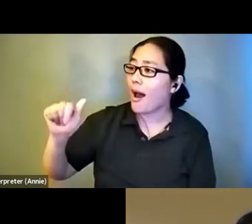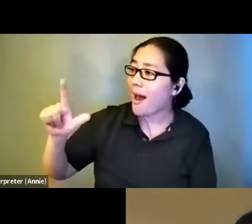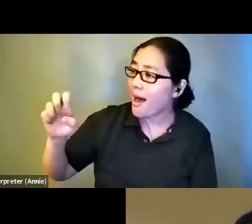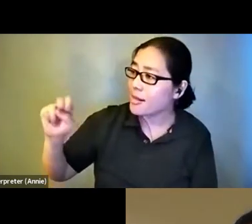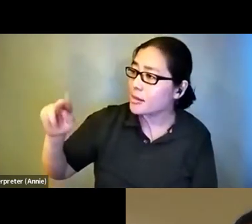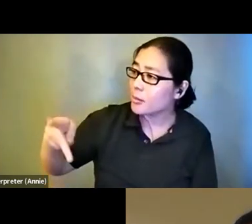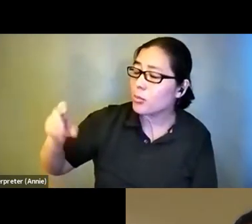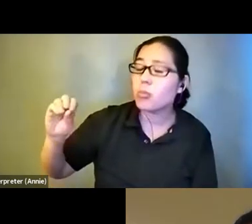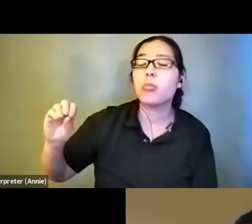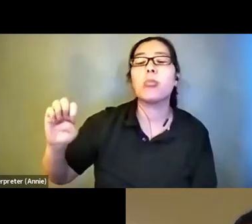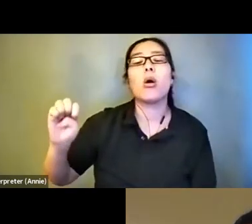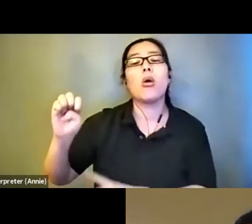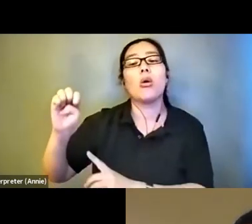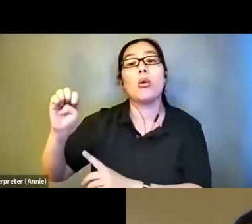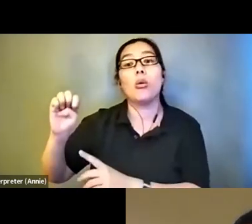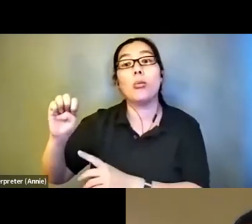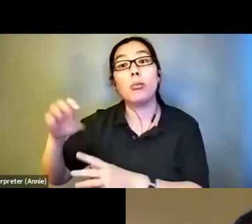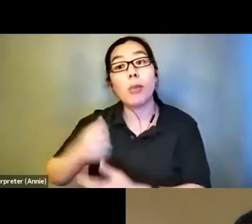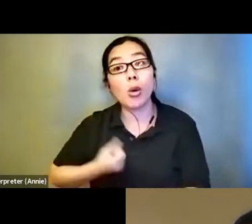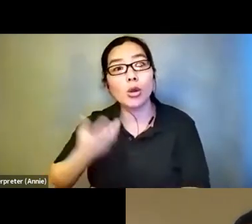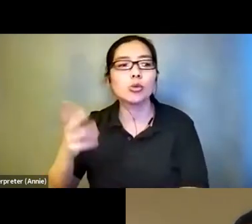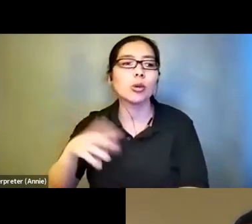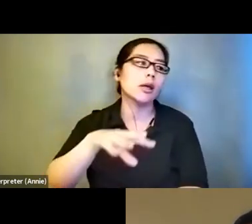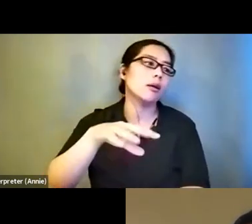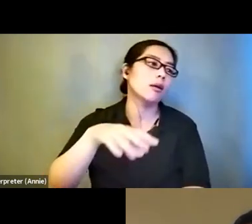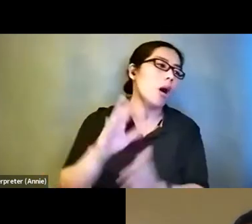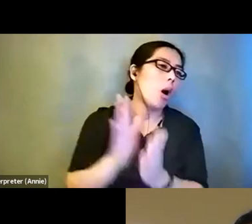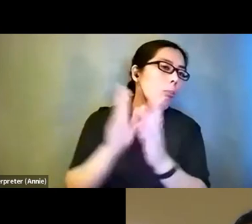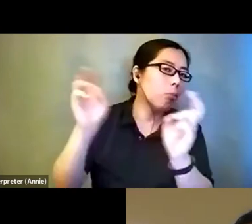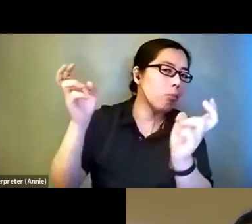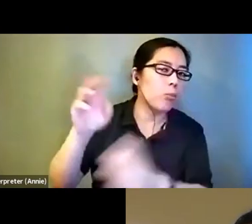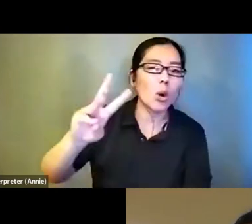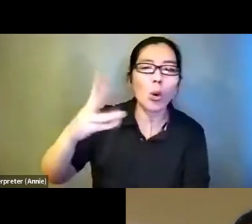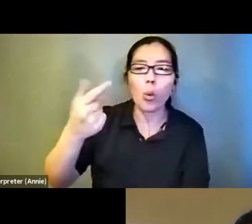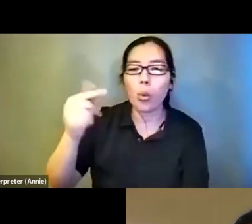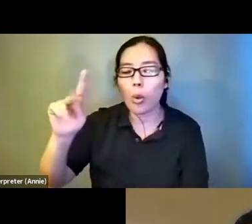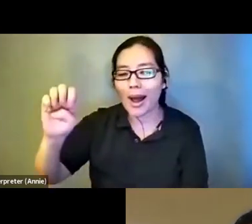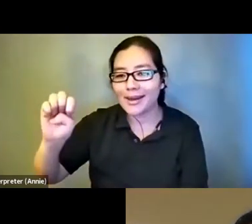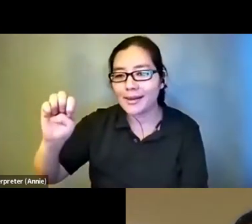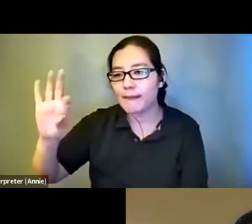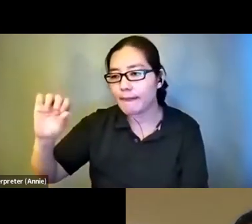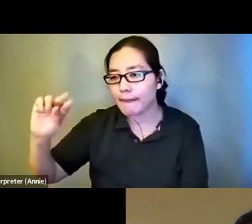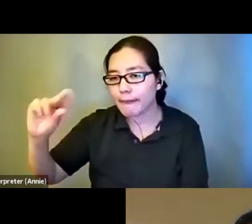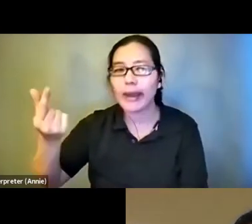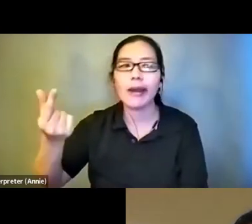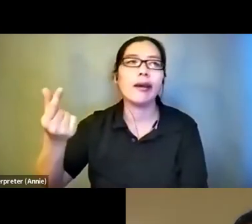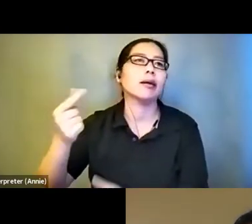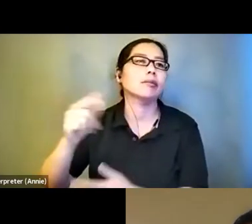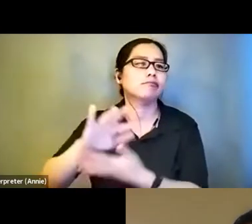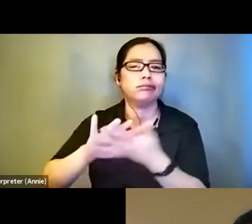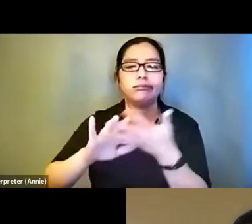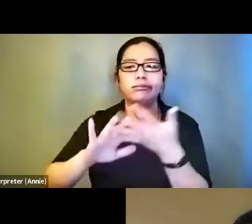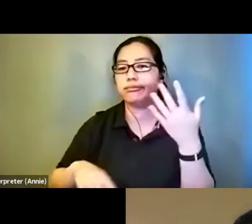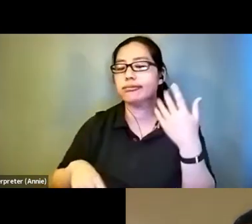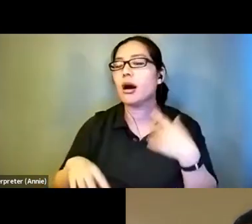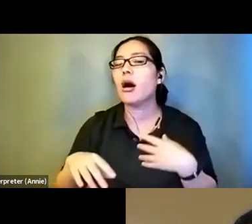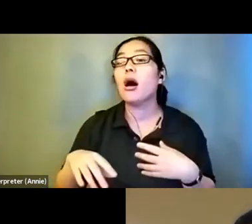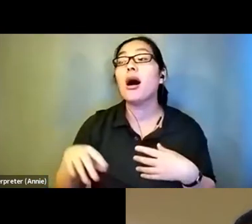white fang and things like that which eventually that same friend that read comic books